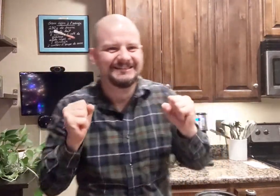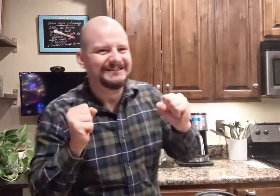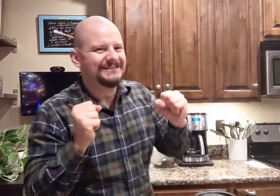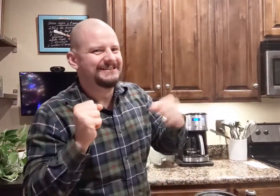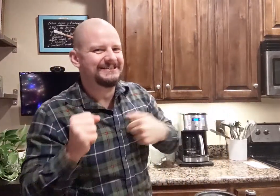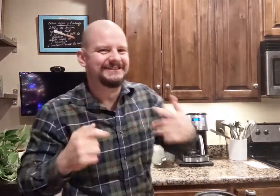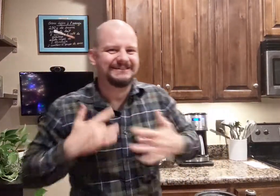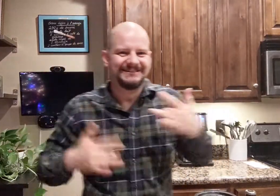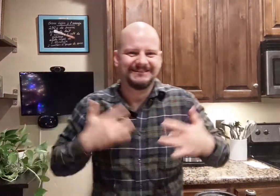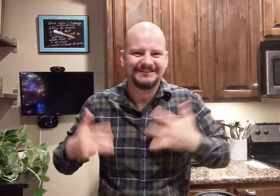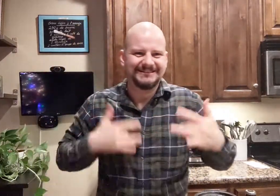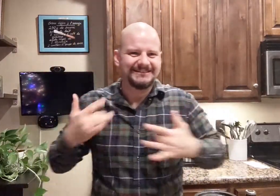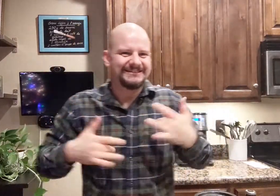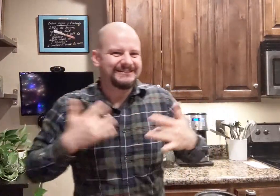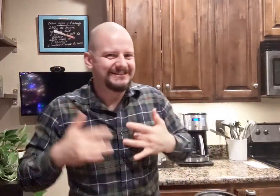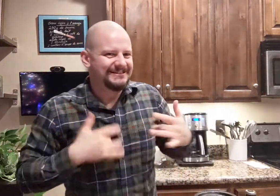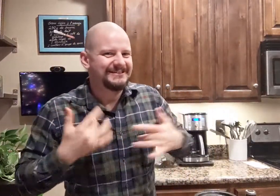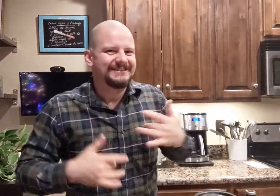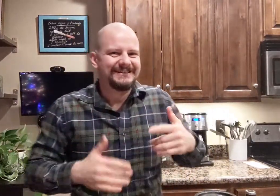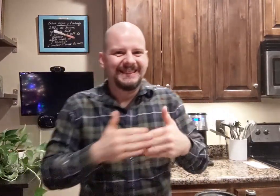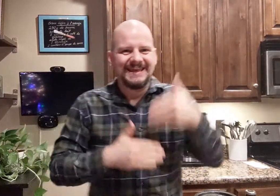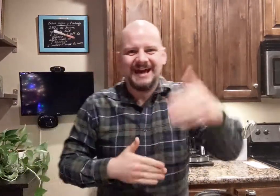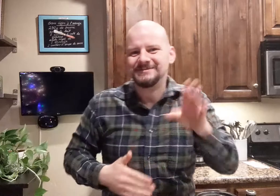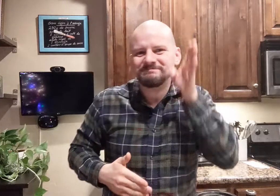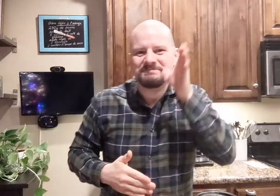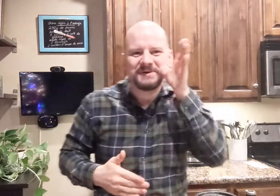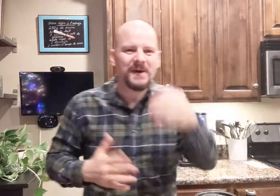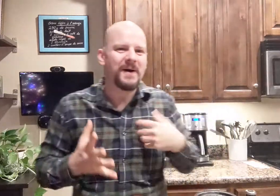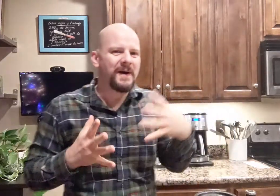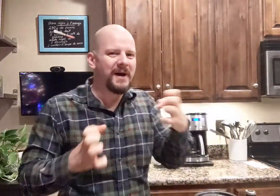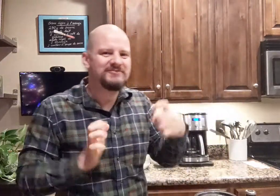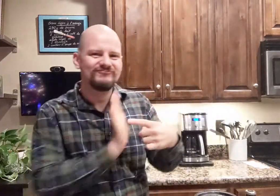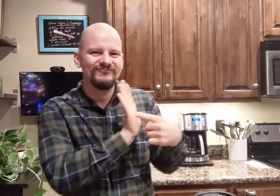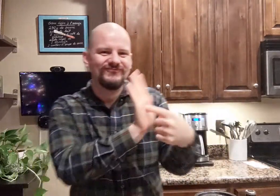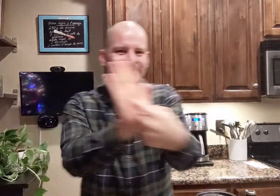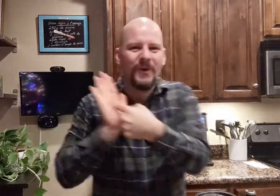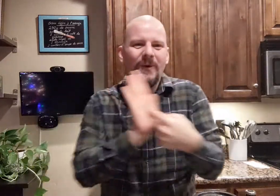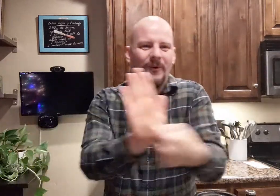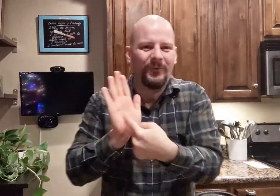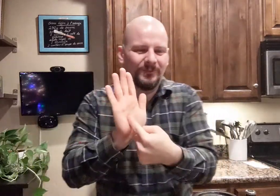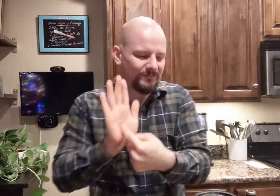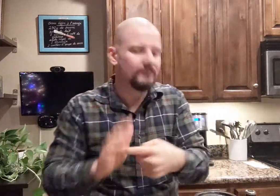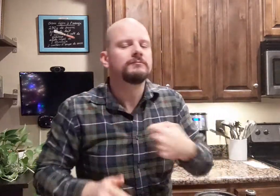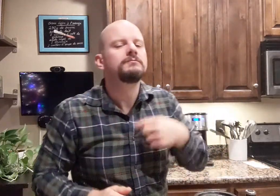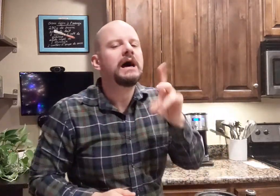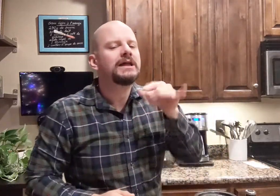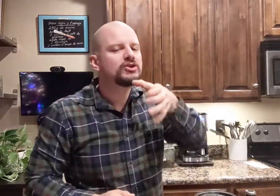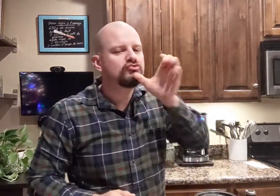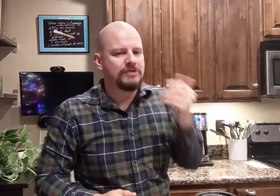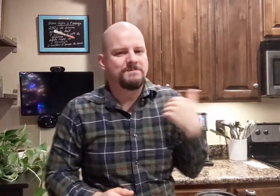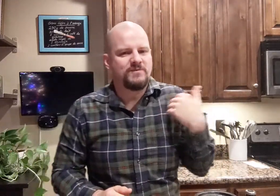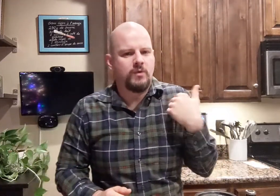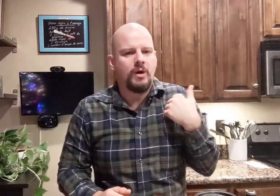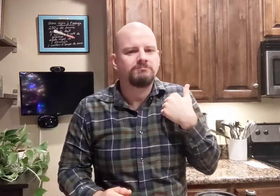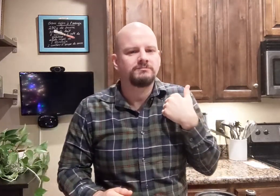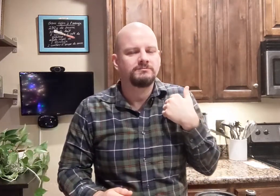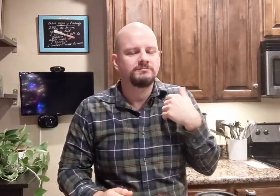Yes! I'm excited and I want to show you the next beer. I did drink this before though